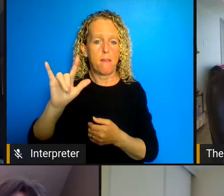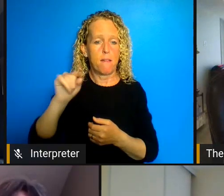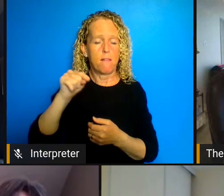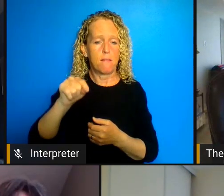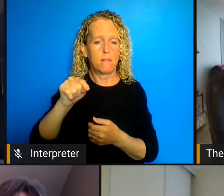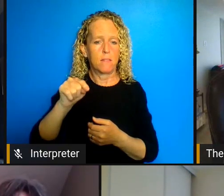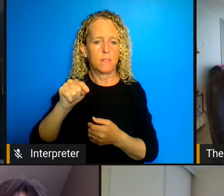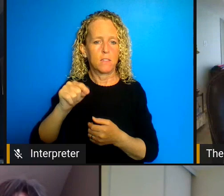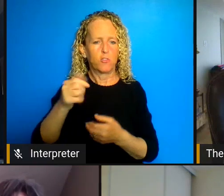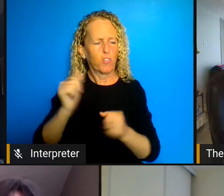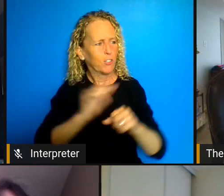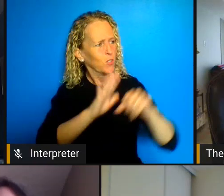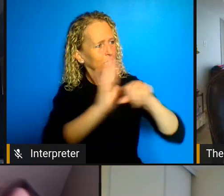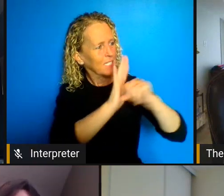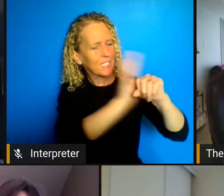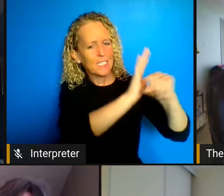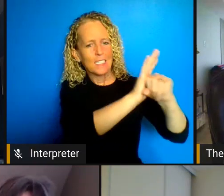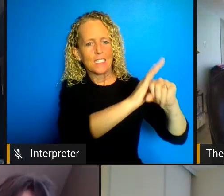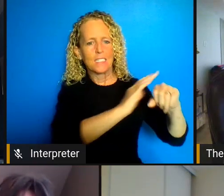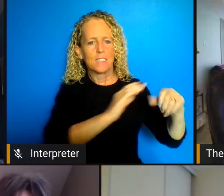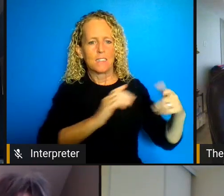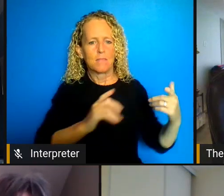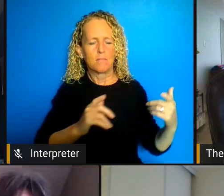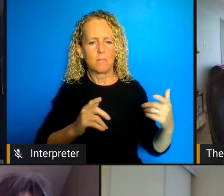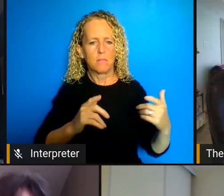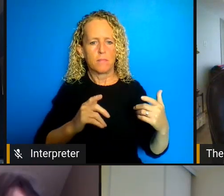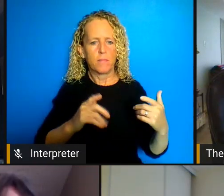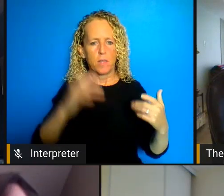model of COVID saying wow all these people were released including all those